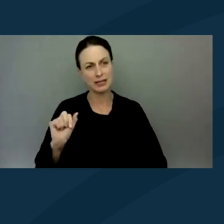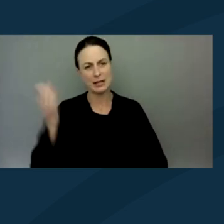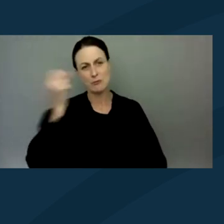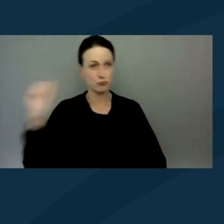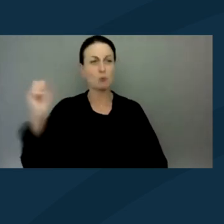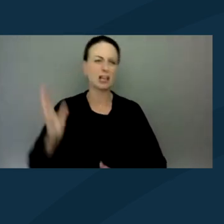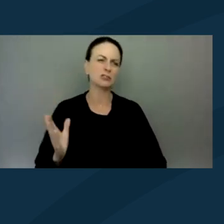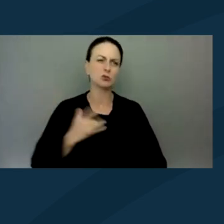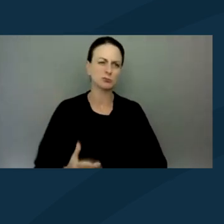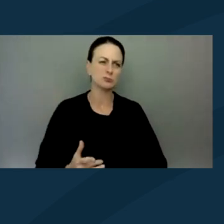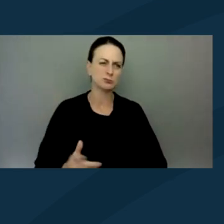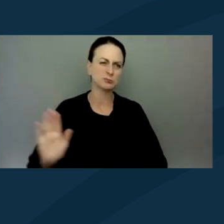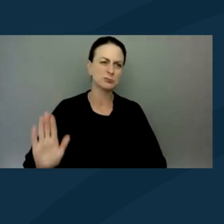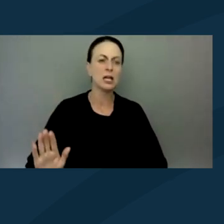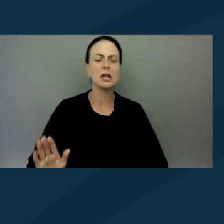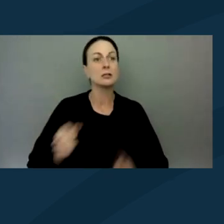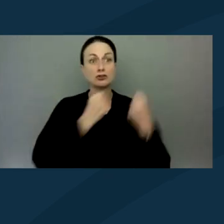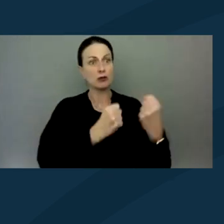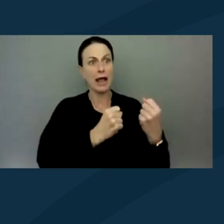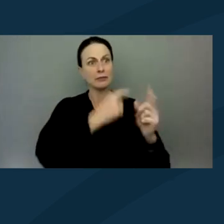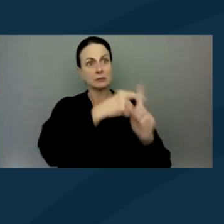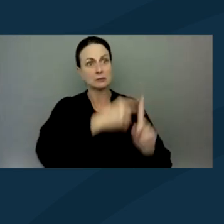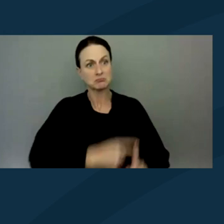What are some of their greatest strengths as protestors?